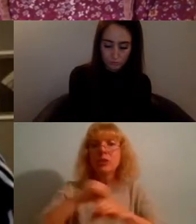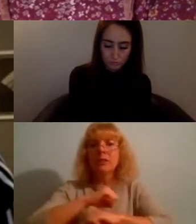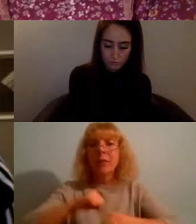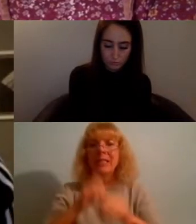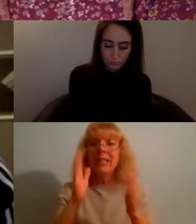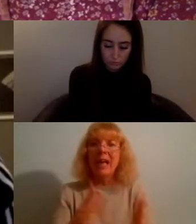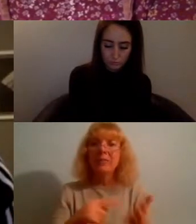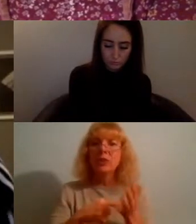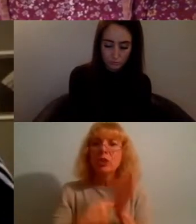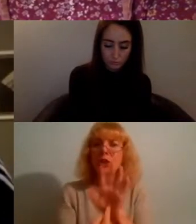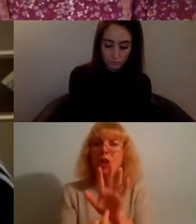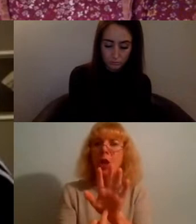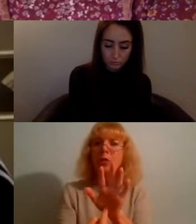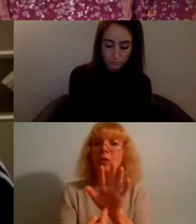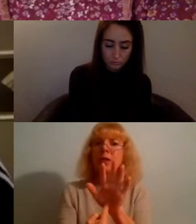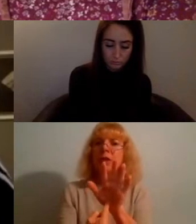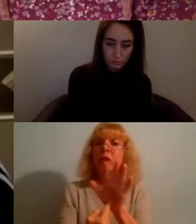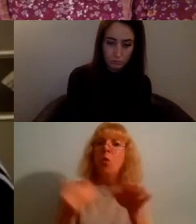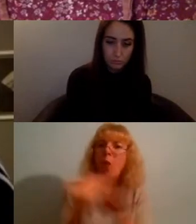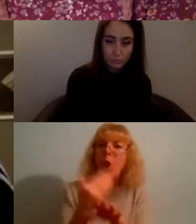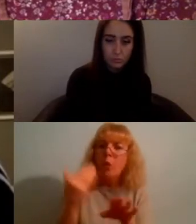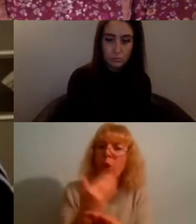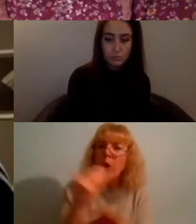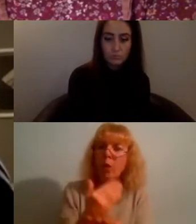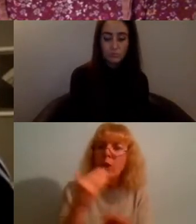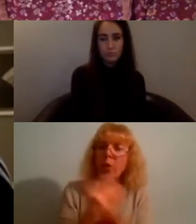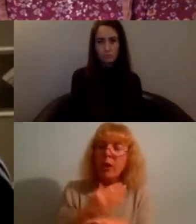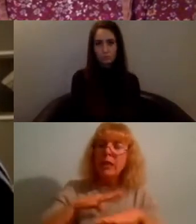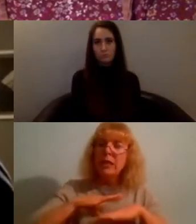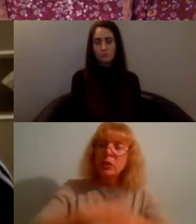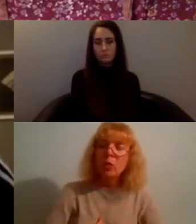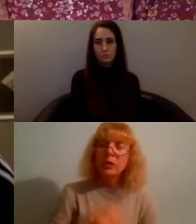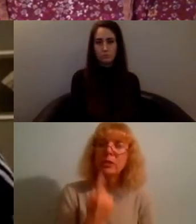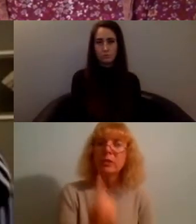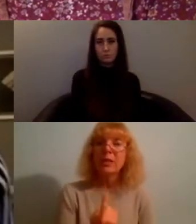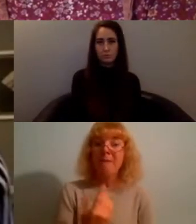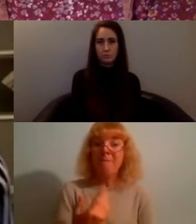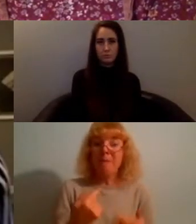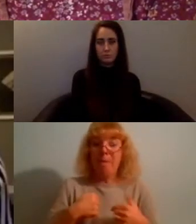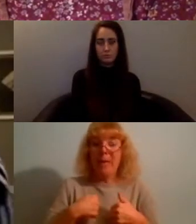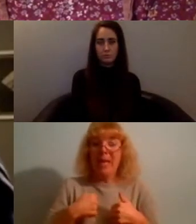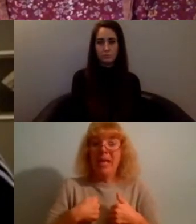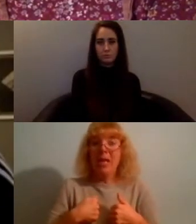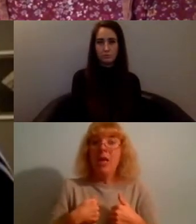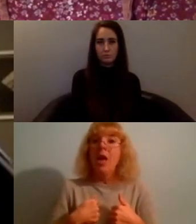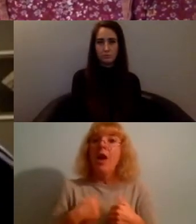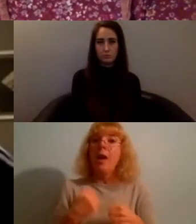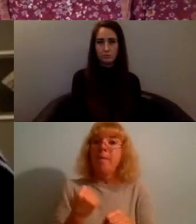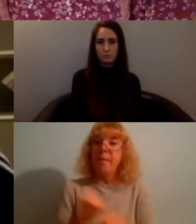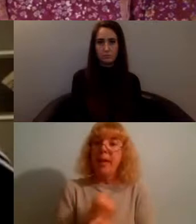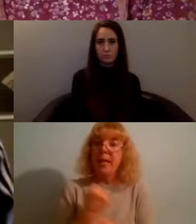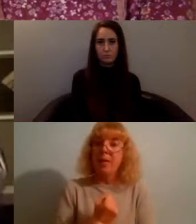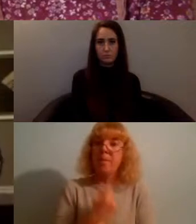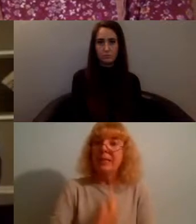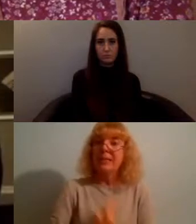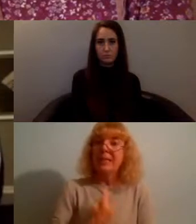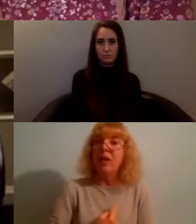the bone and exhausting yourself and me I now make a point to be very vocal when i'm resting because